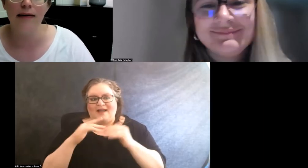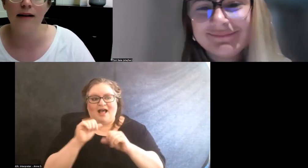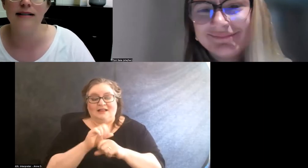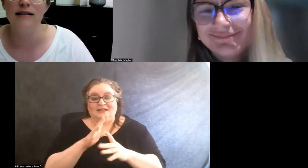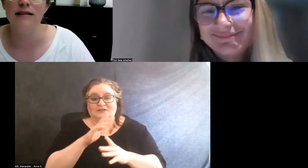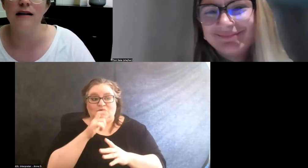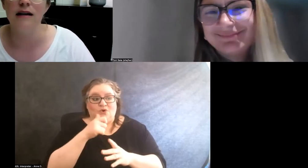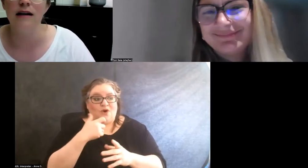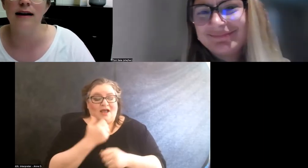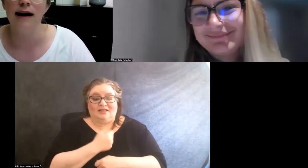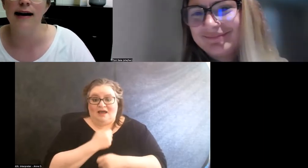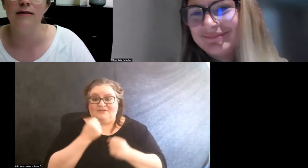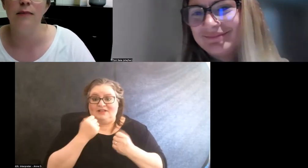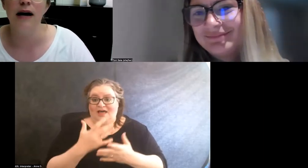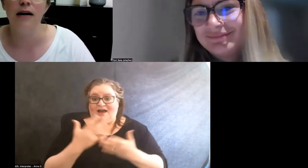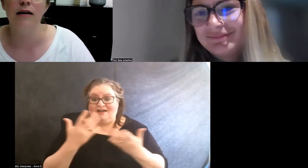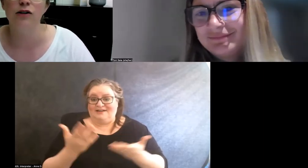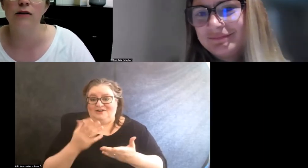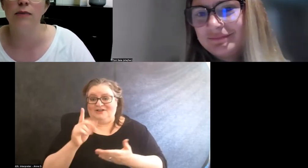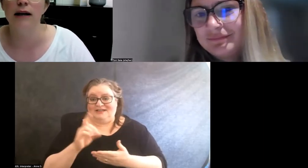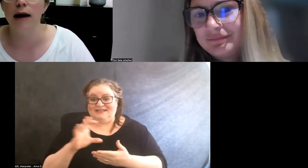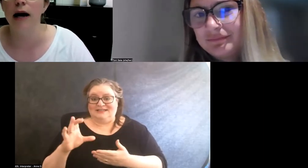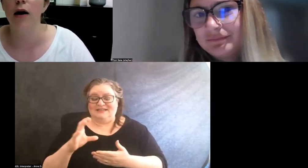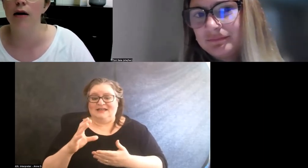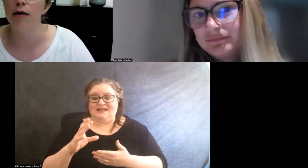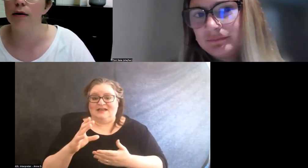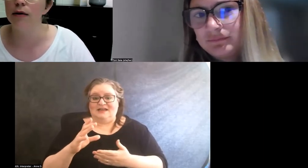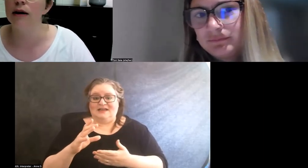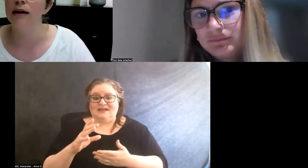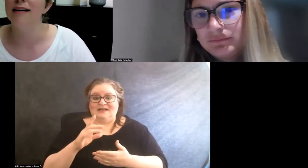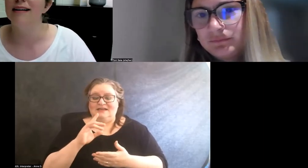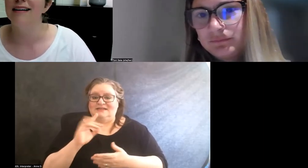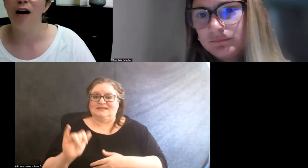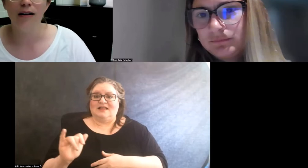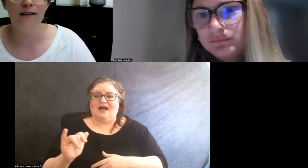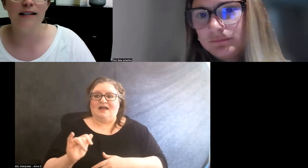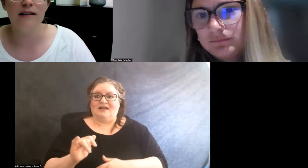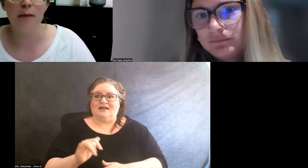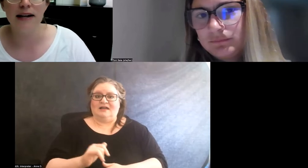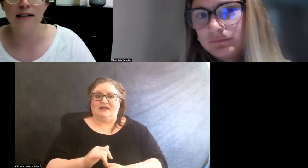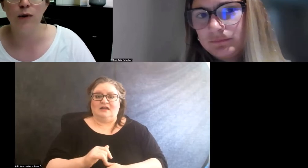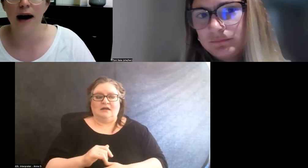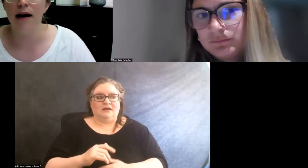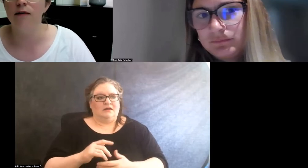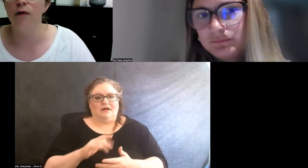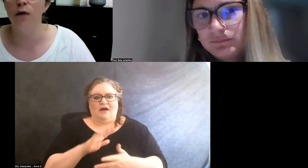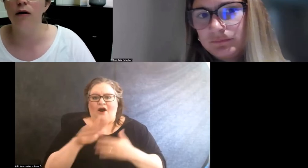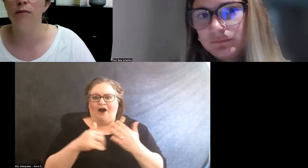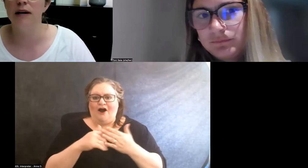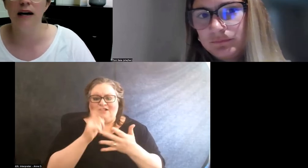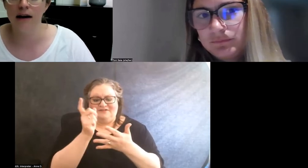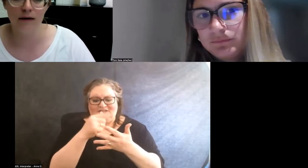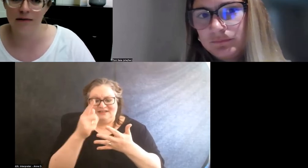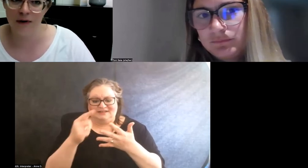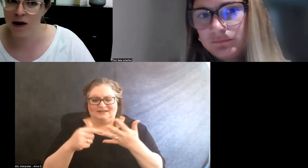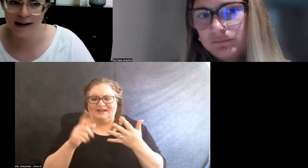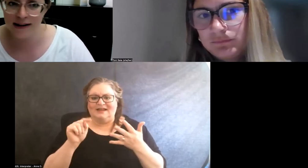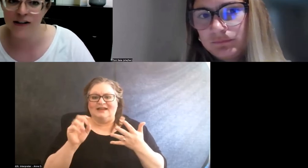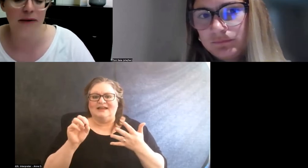at the DCC, have been just being like, oh, all of these templates we have for being an organization,